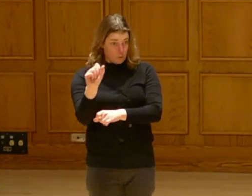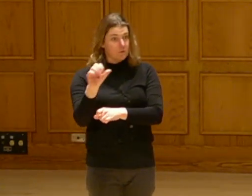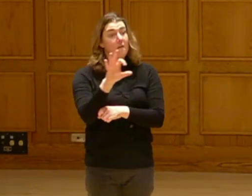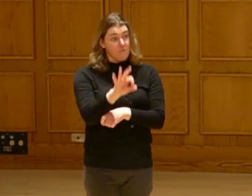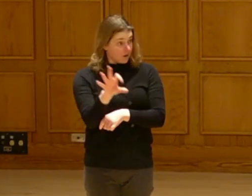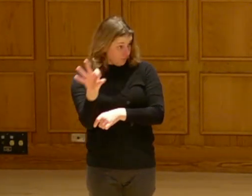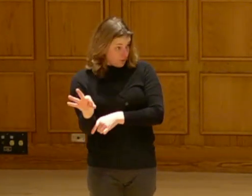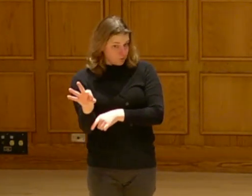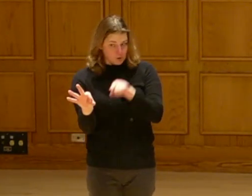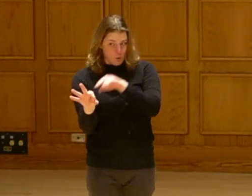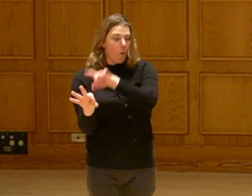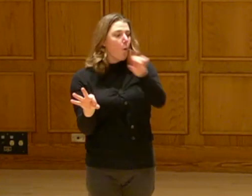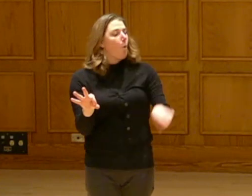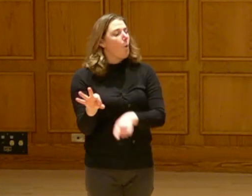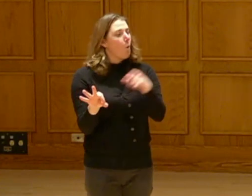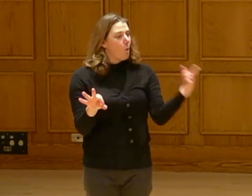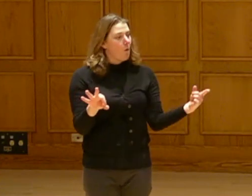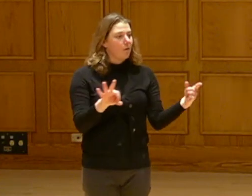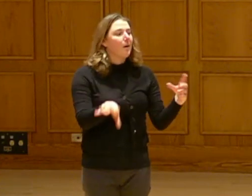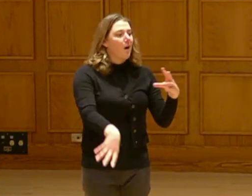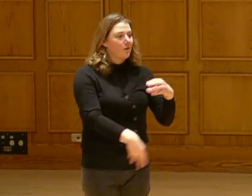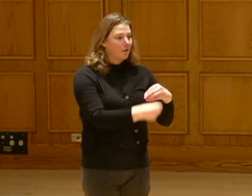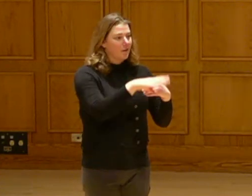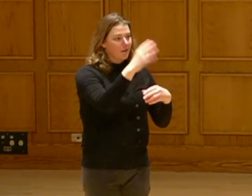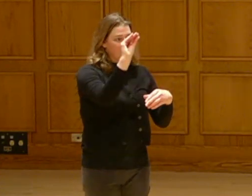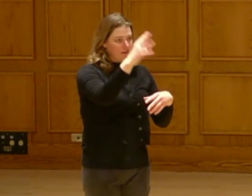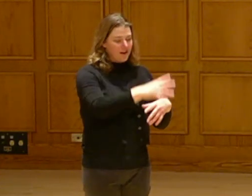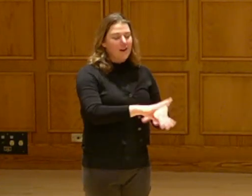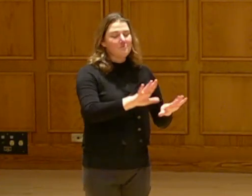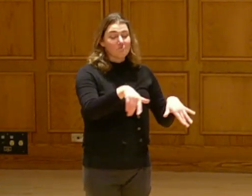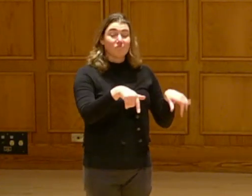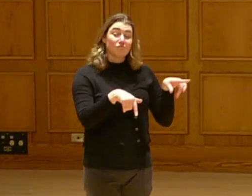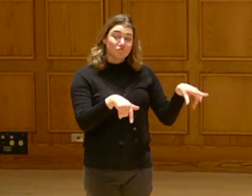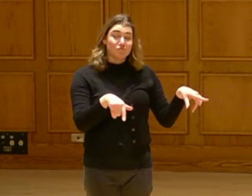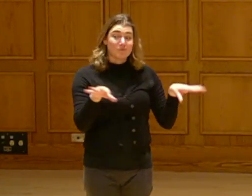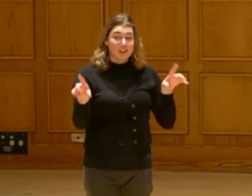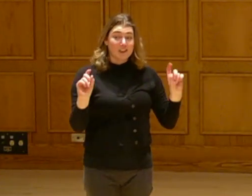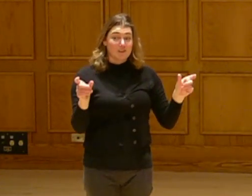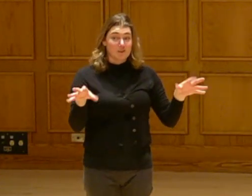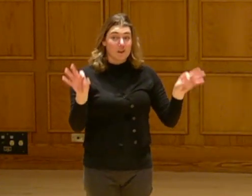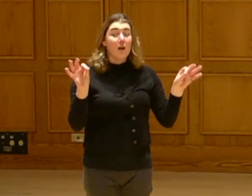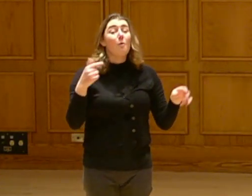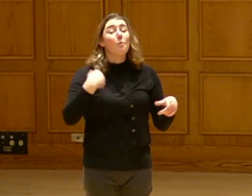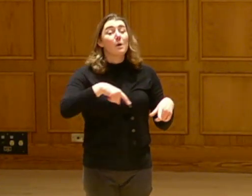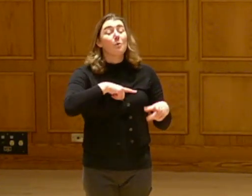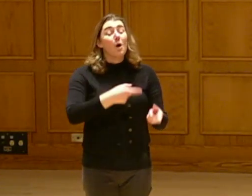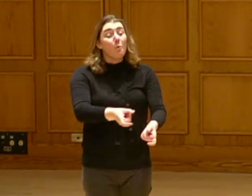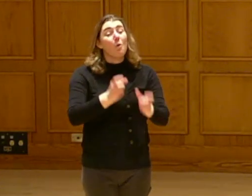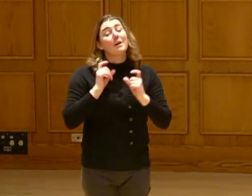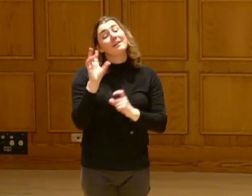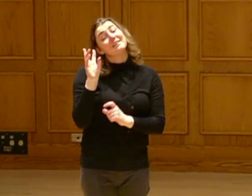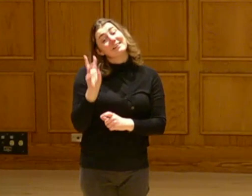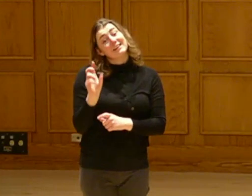So we went to apply for it. I'm happy to say that native son was awarded $6.7 million by the